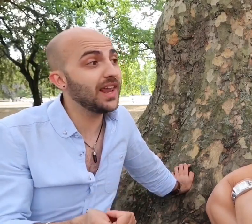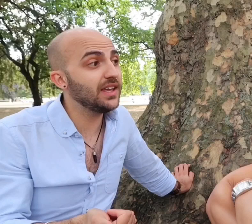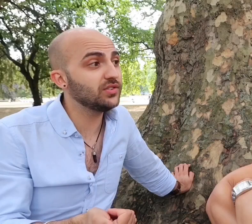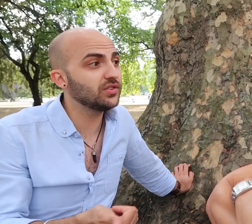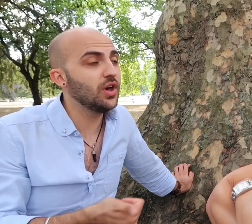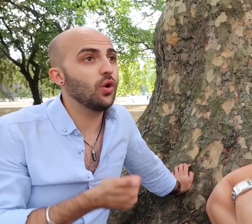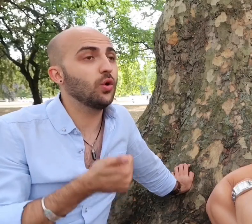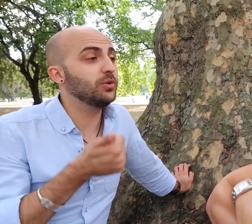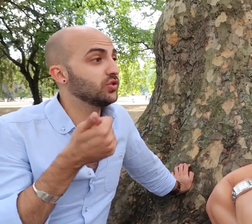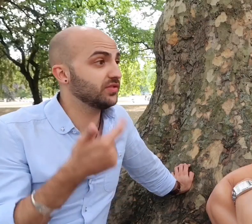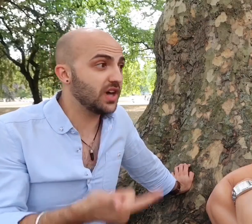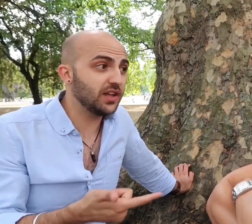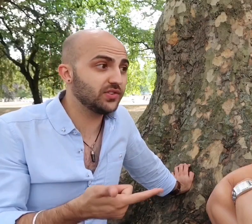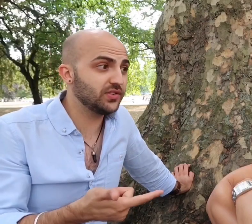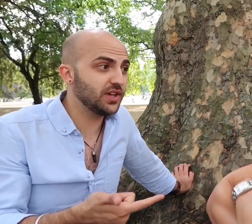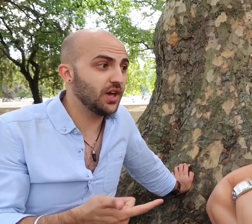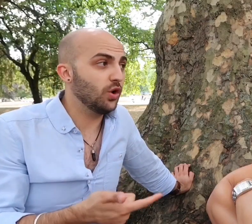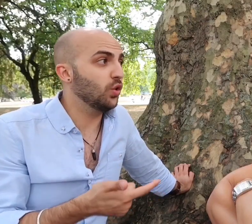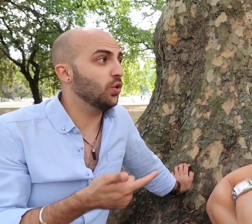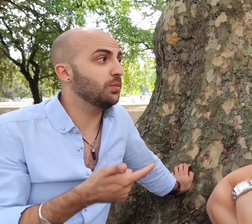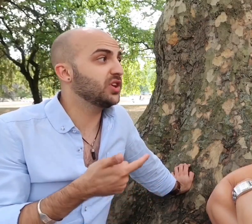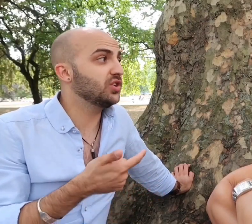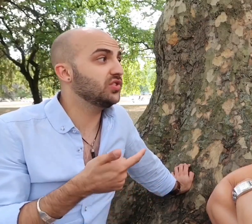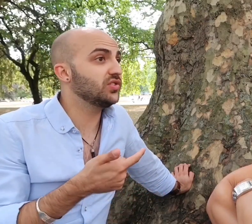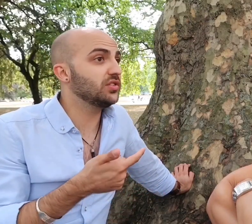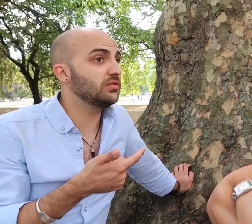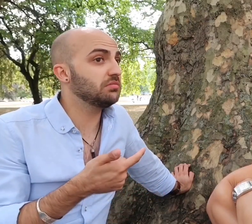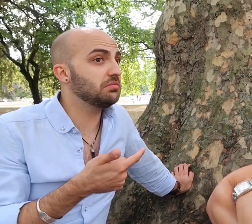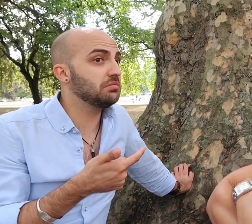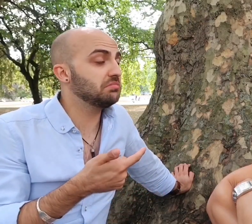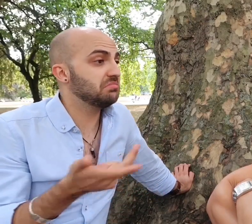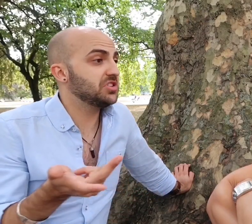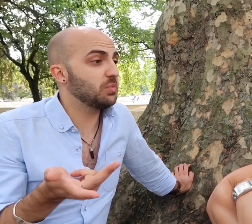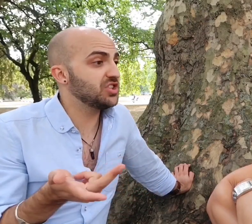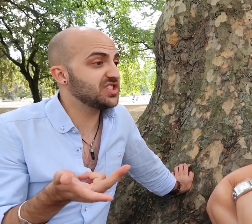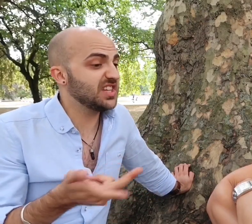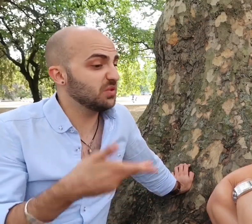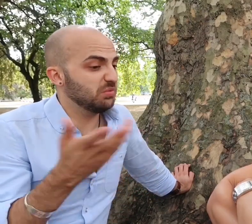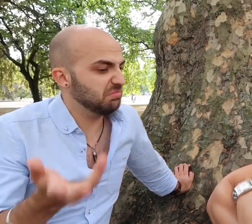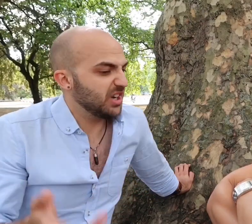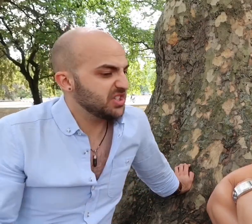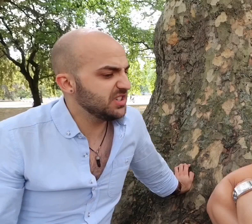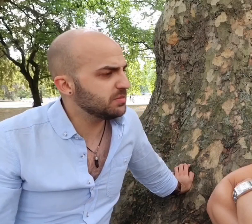place or because of cuts or because someone just said "oh I don't need to